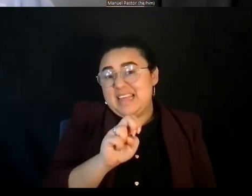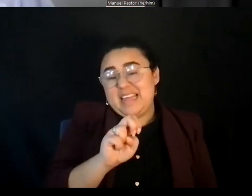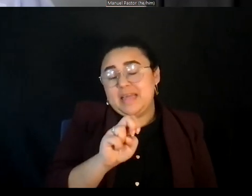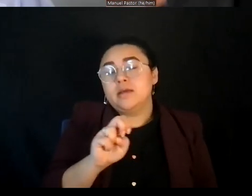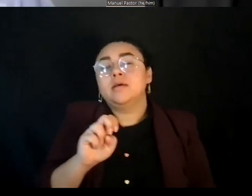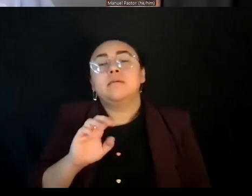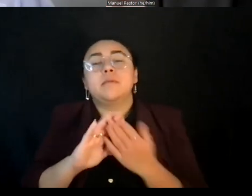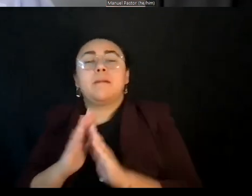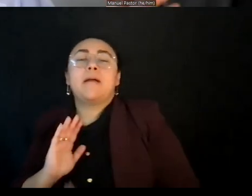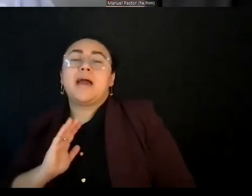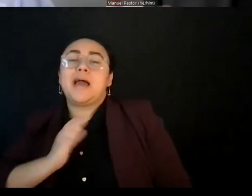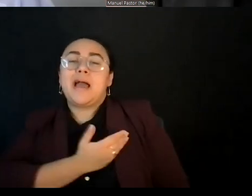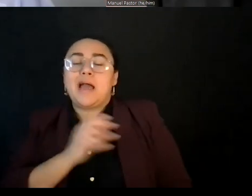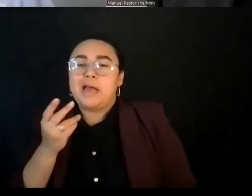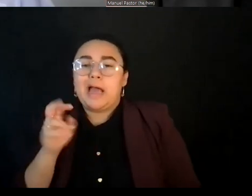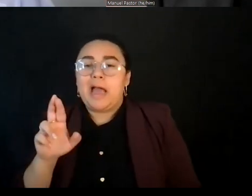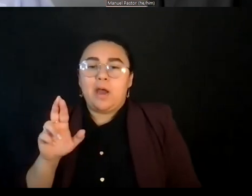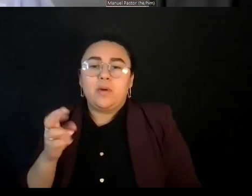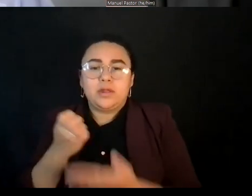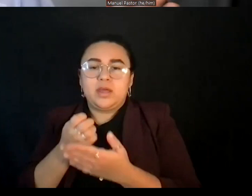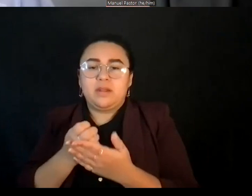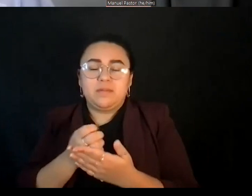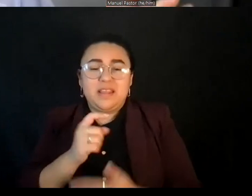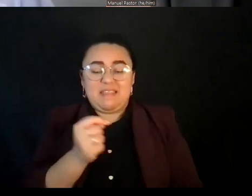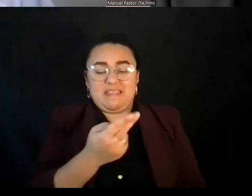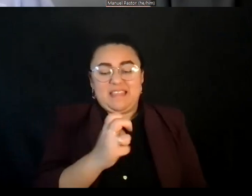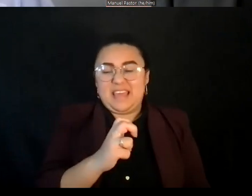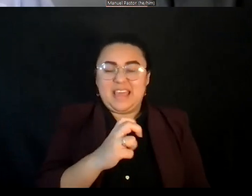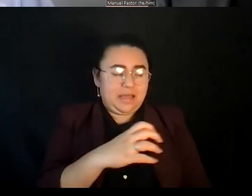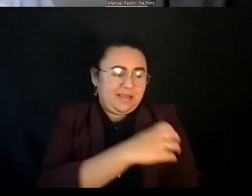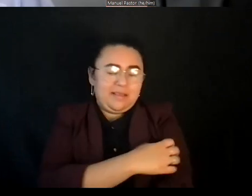It's saying that, you know, it's not ours to change or make a difference.